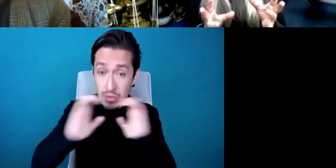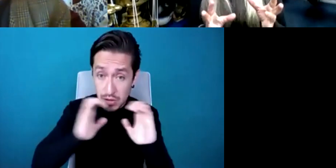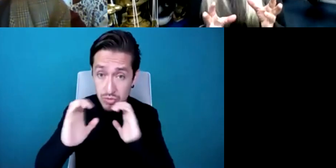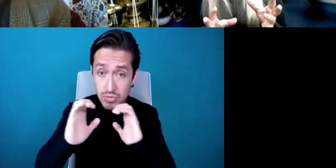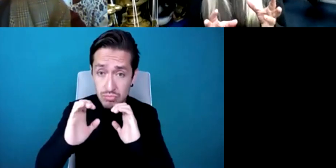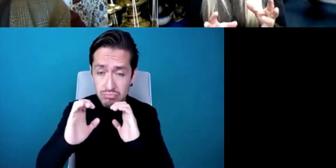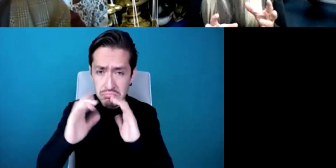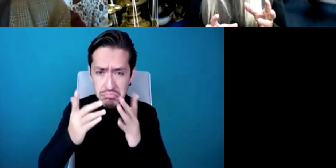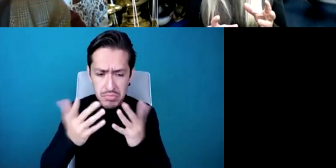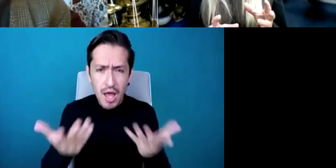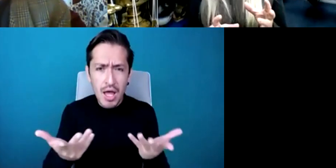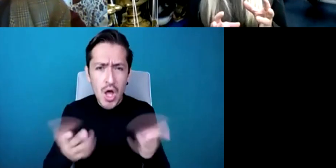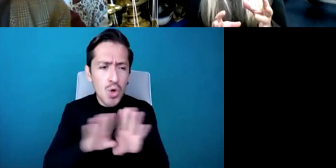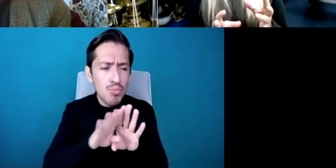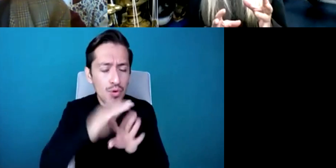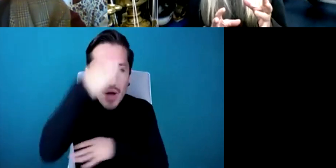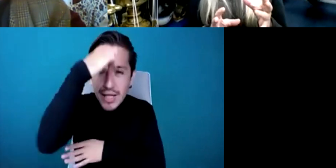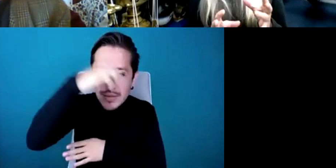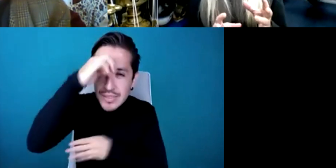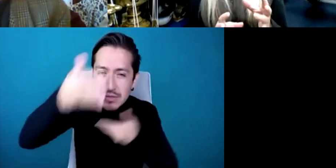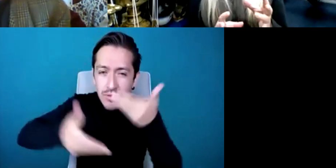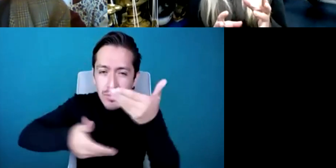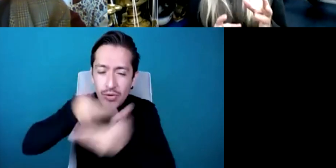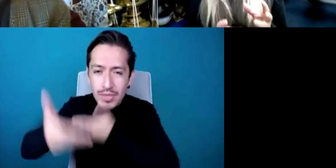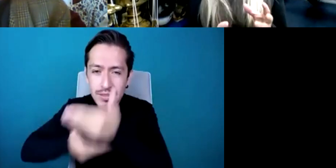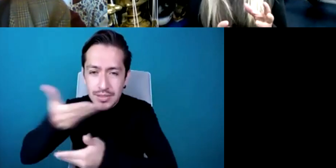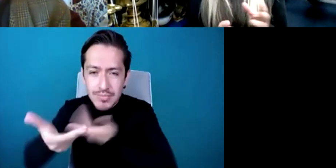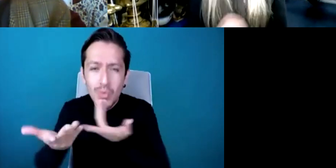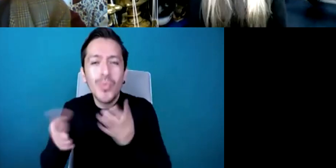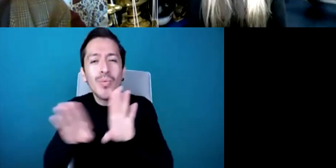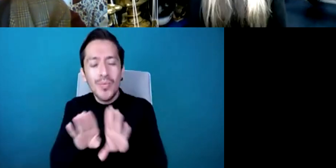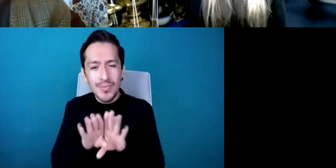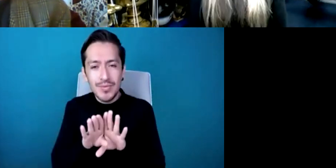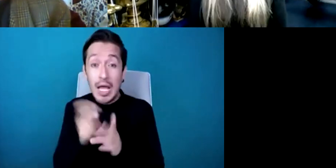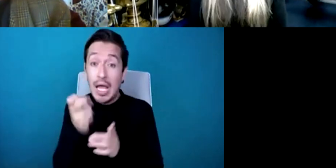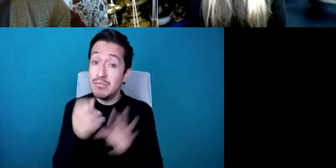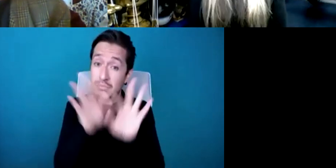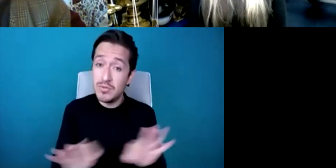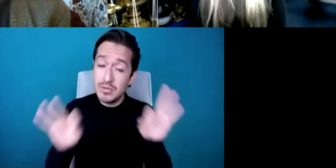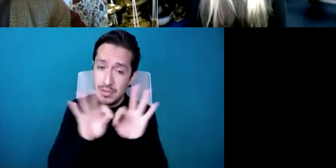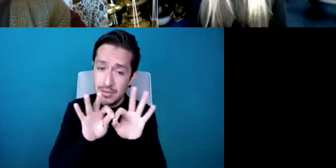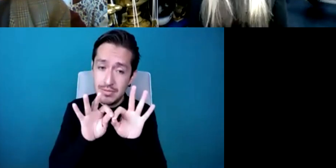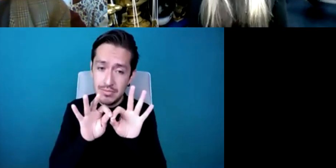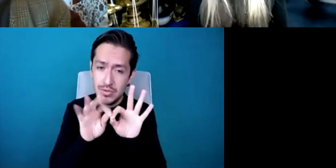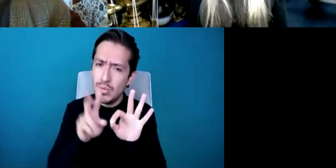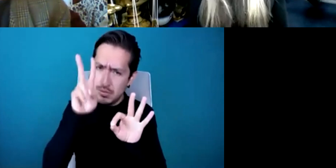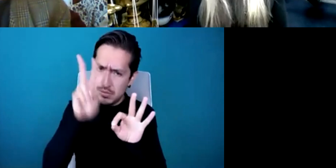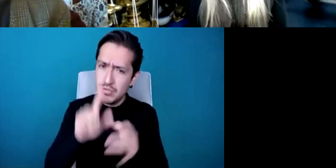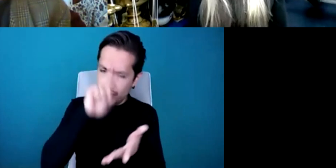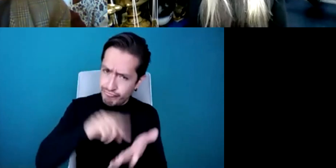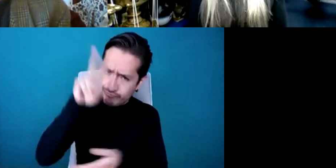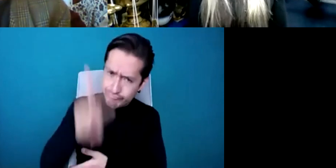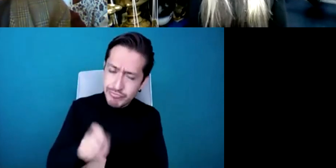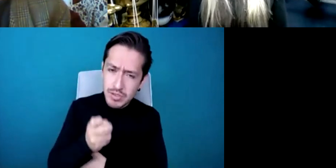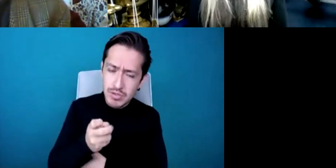is absolutely key I really do believe that and you know we can only hope that that this can